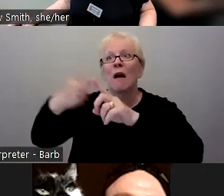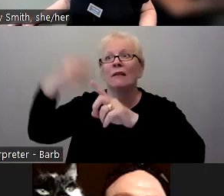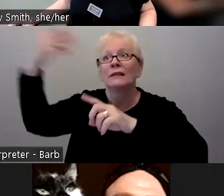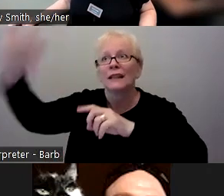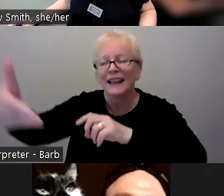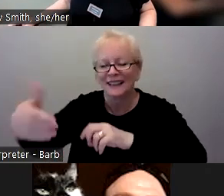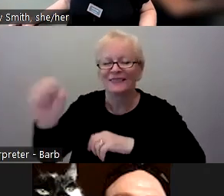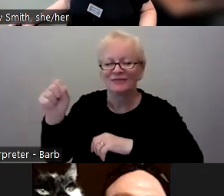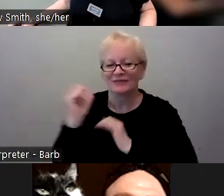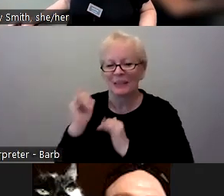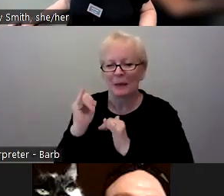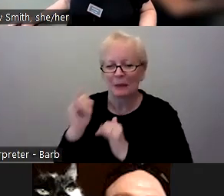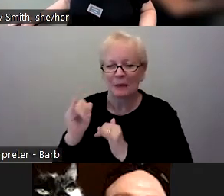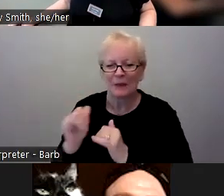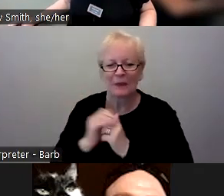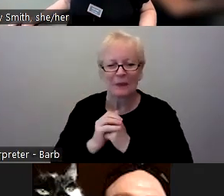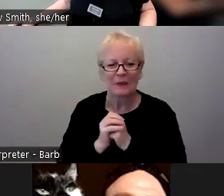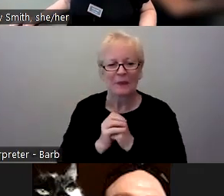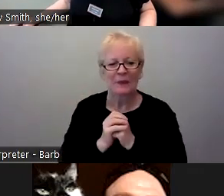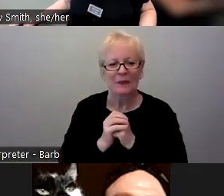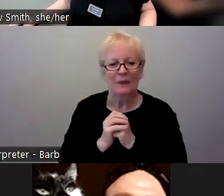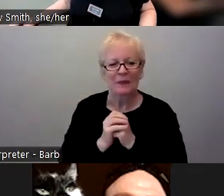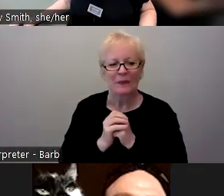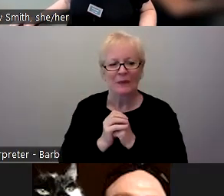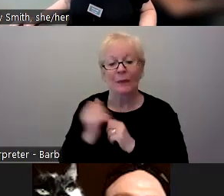Any other questions?